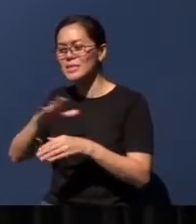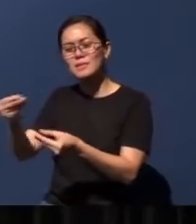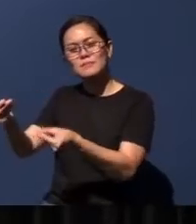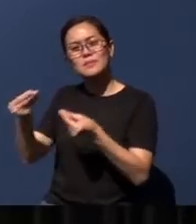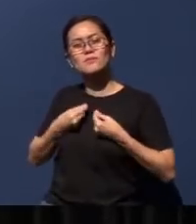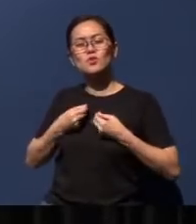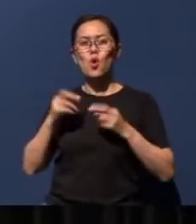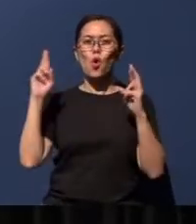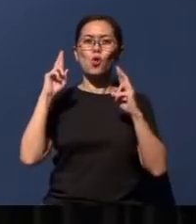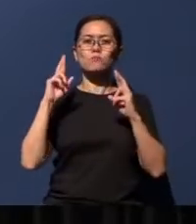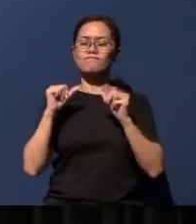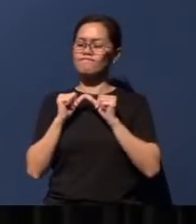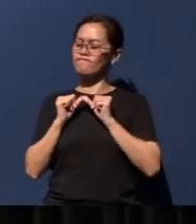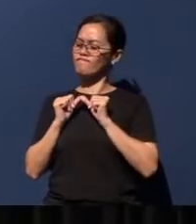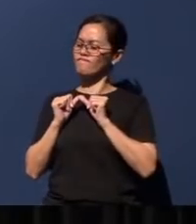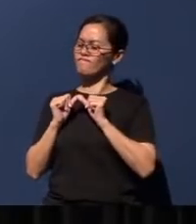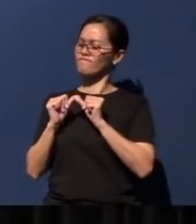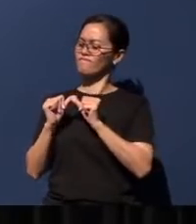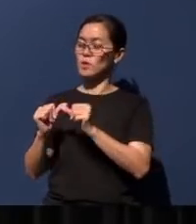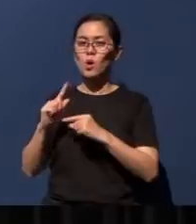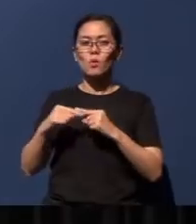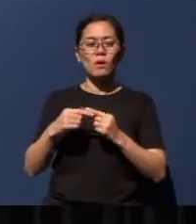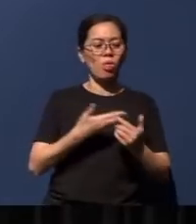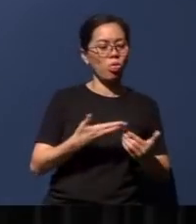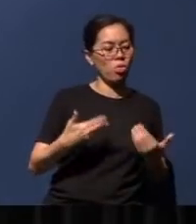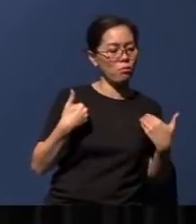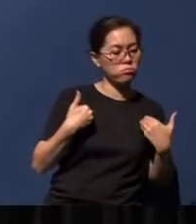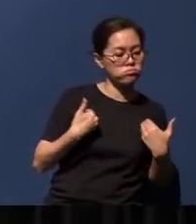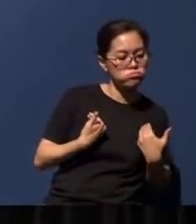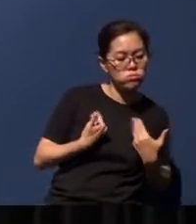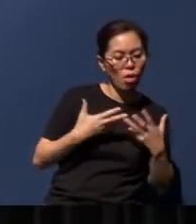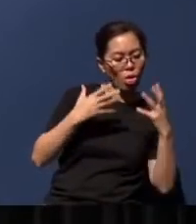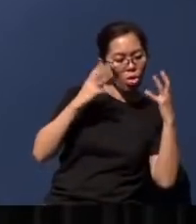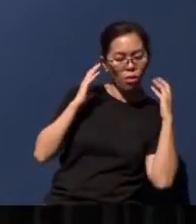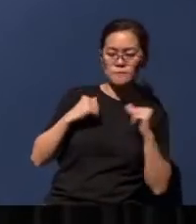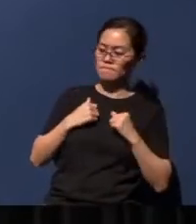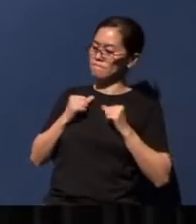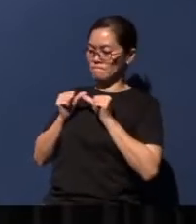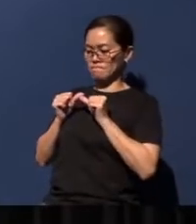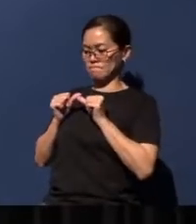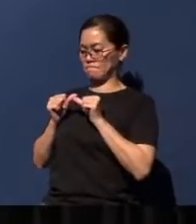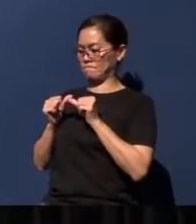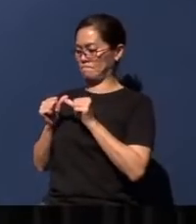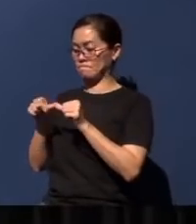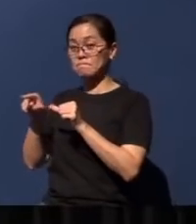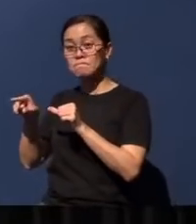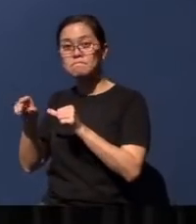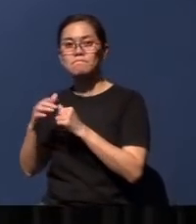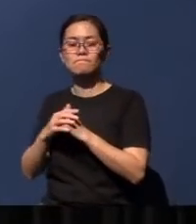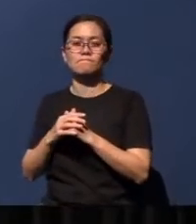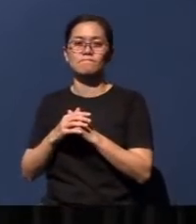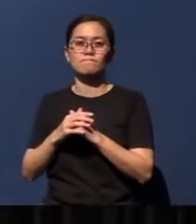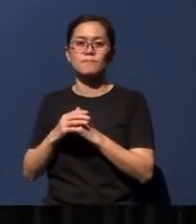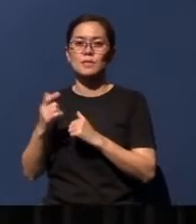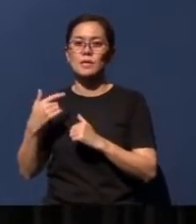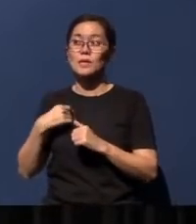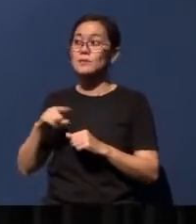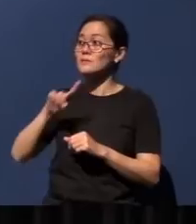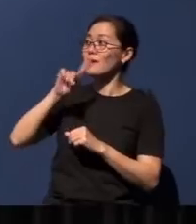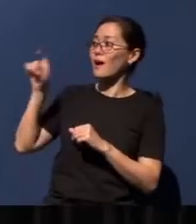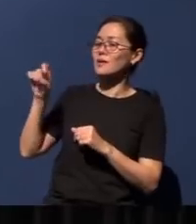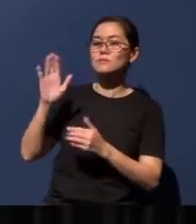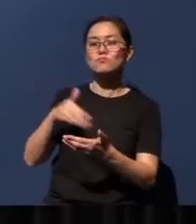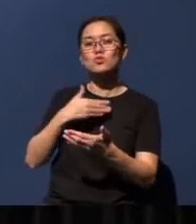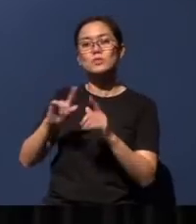press on, when things become too much to bear. I have requested the music team to lead us in